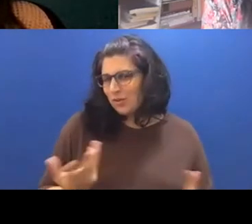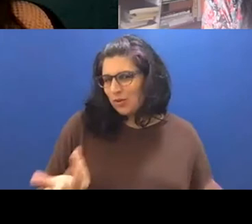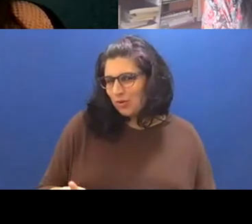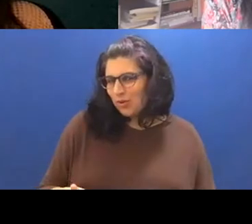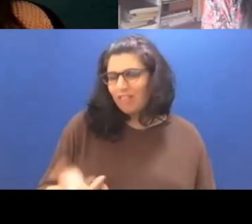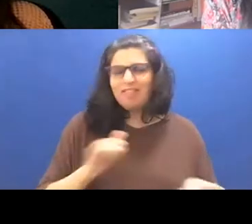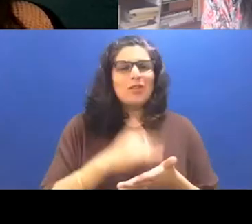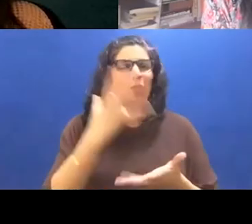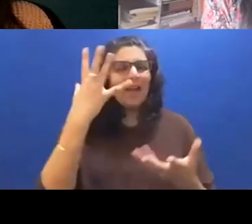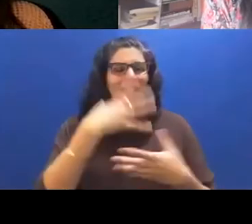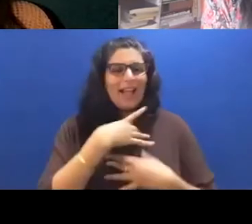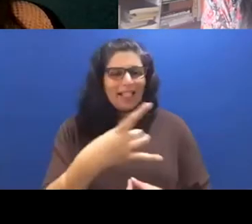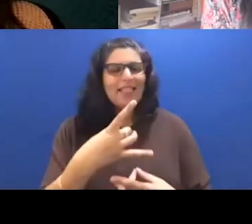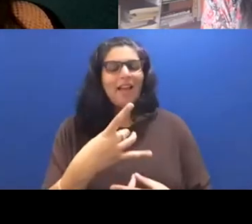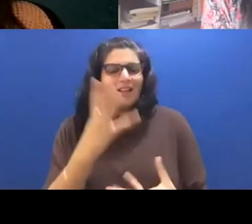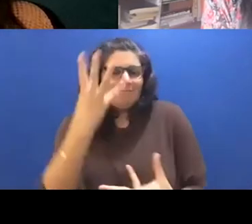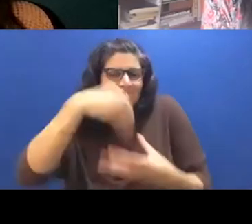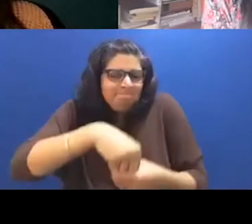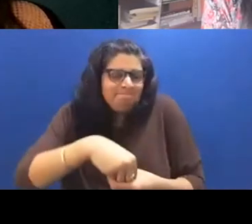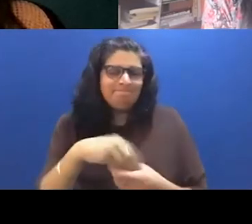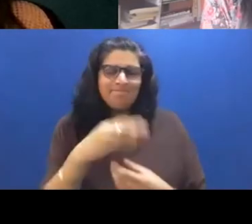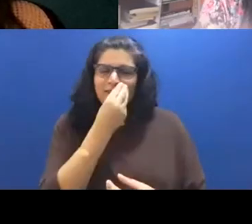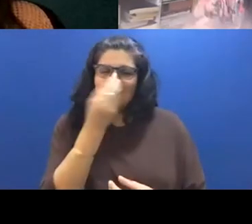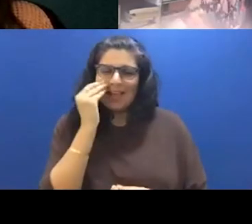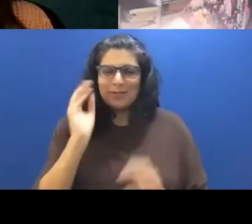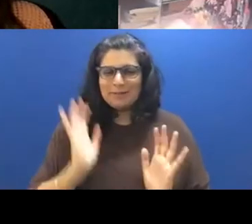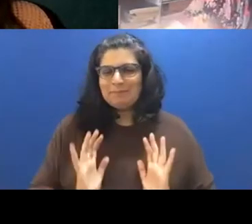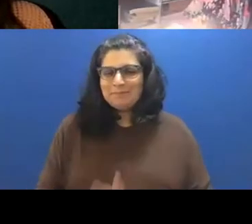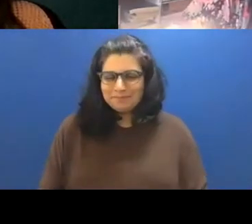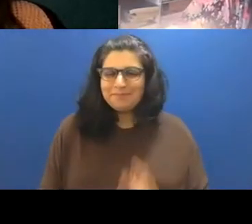the flowers studied through.